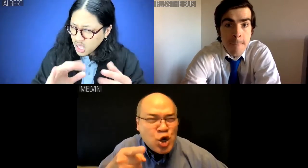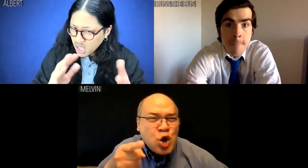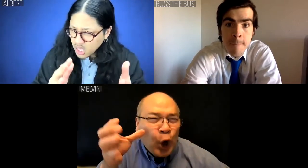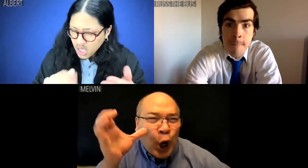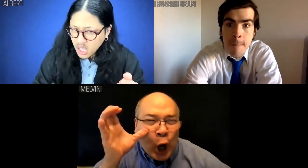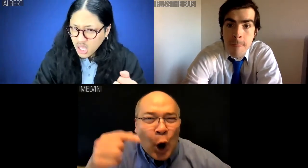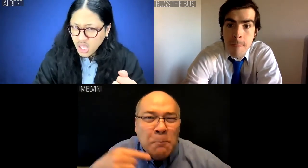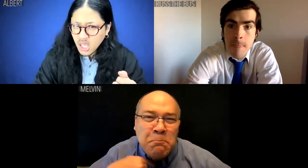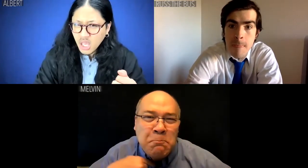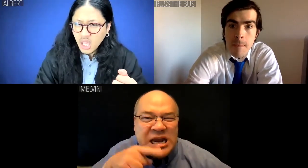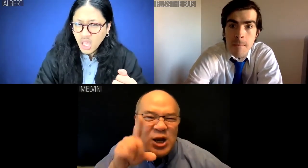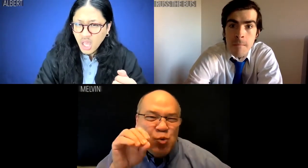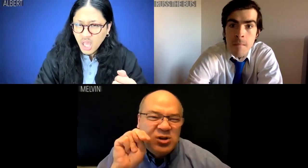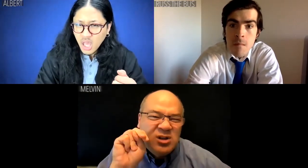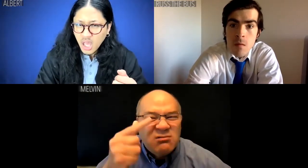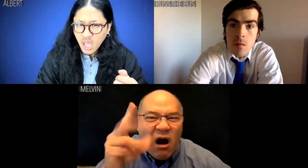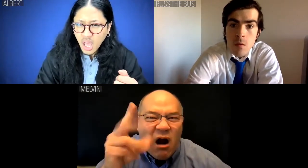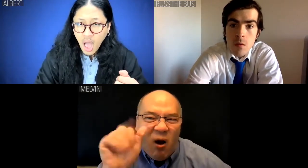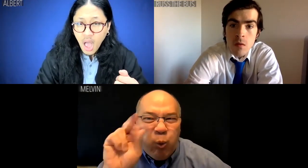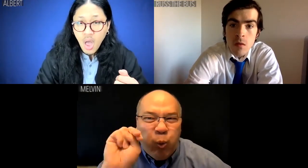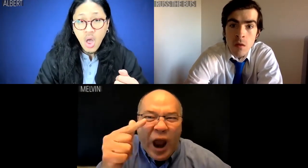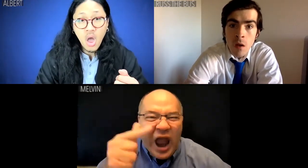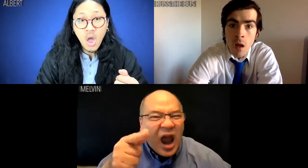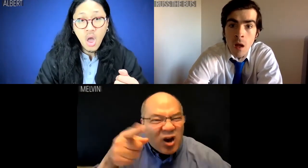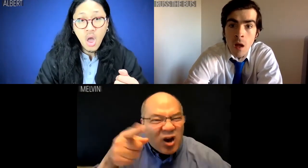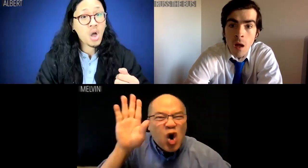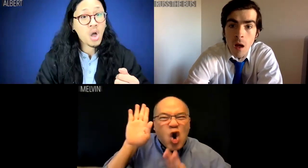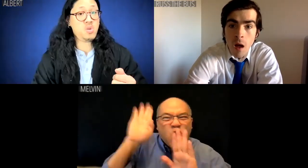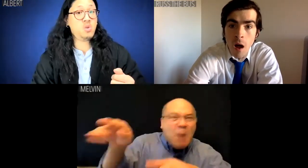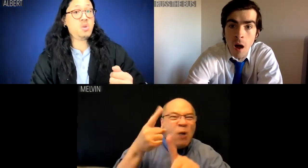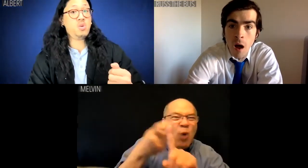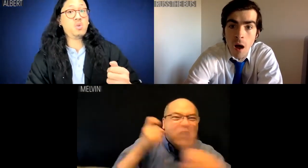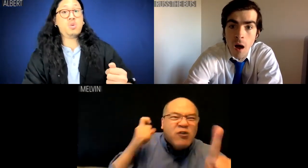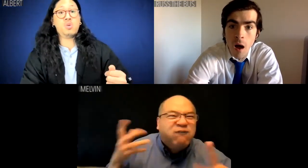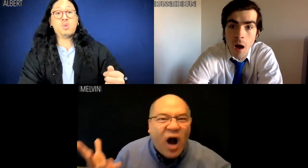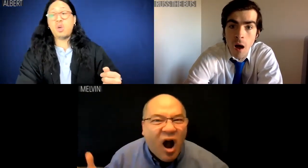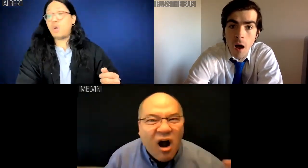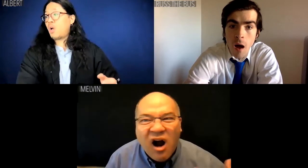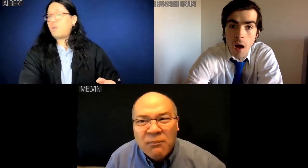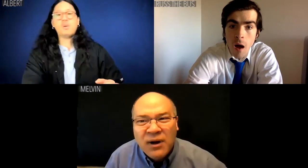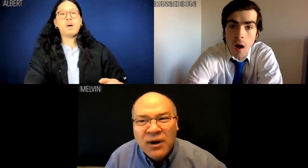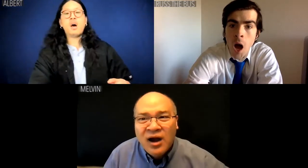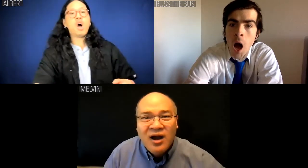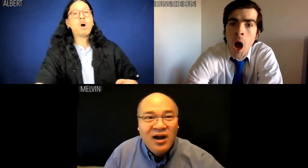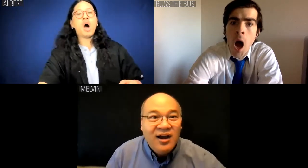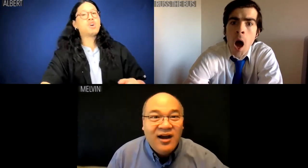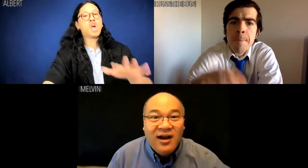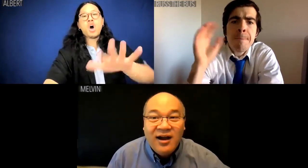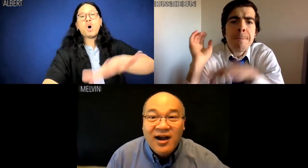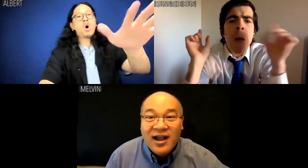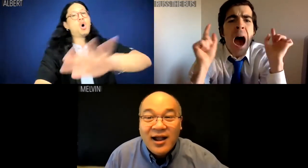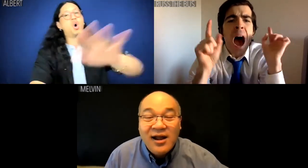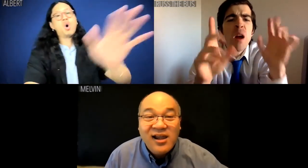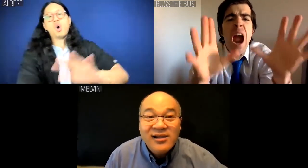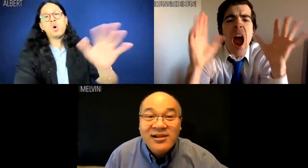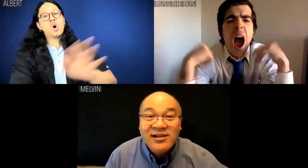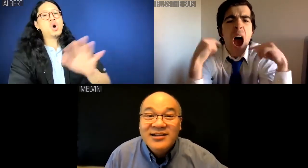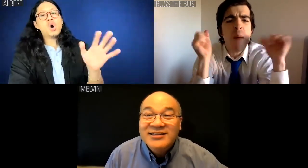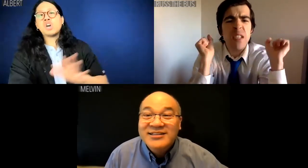Melvin: You heard me, Dong Wong, go back where you came from! Russ the Bus: OK, I'm going to... maybe I should go.